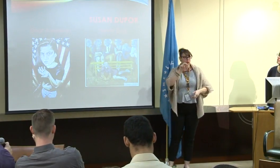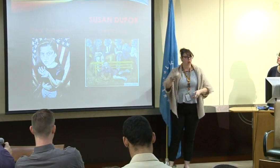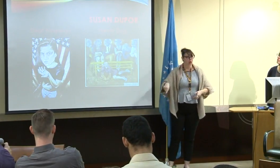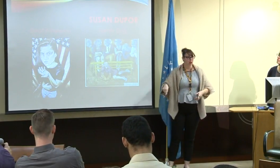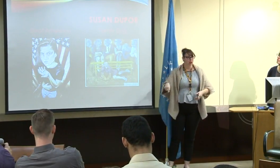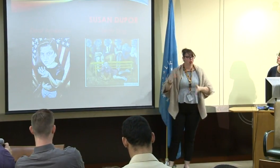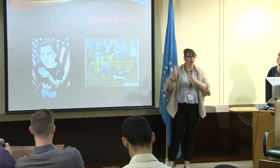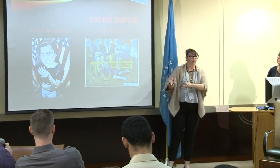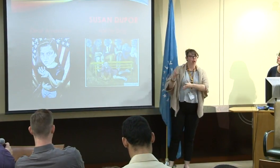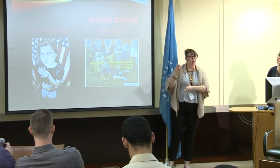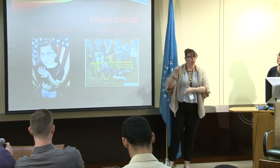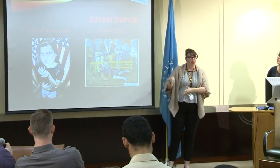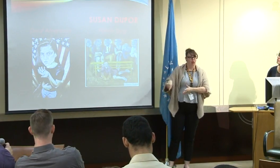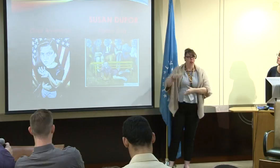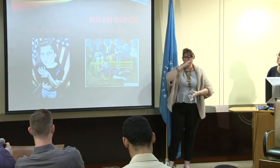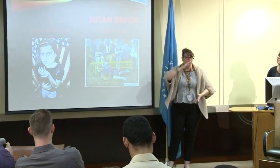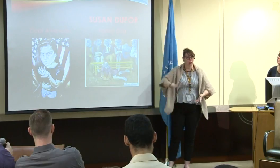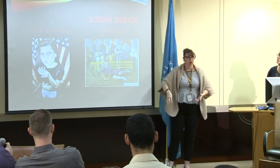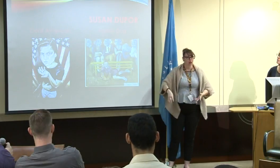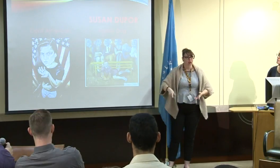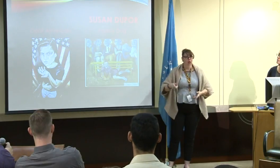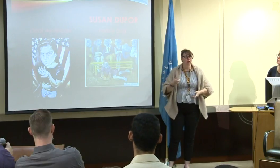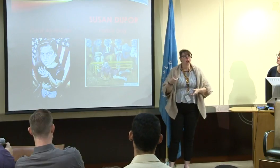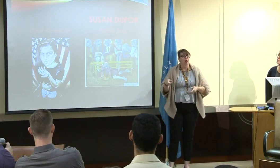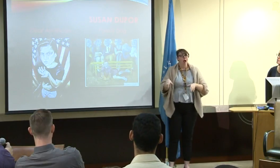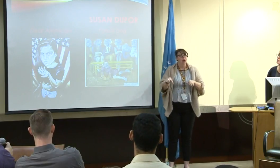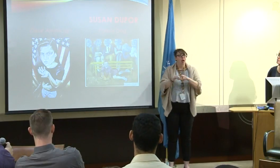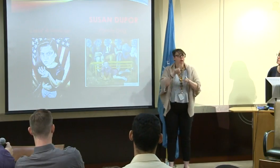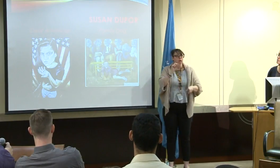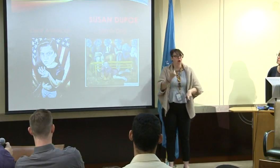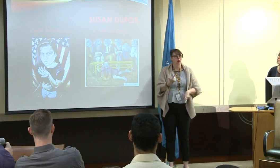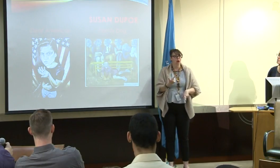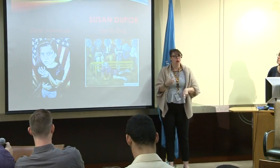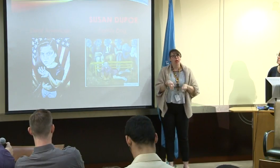of the family, and she had felt left out and ignored.